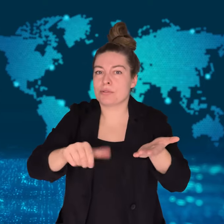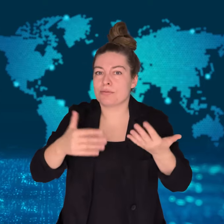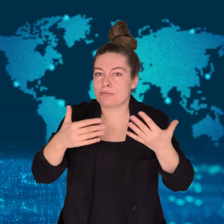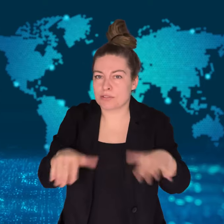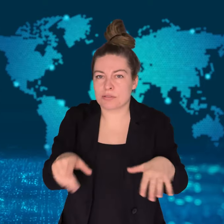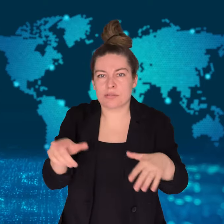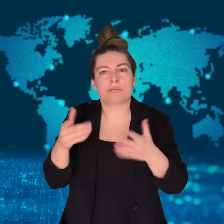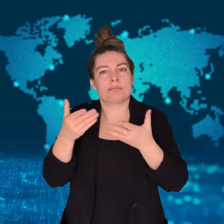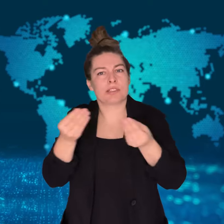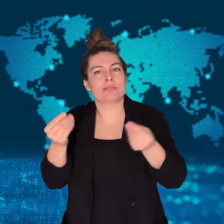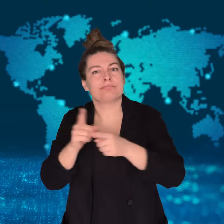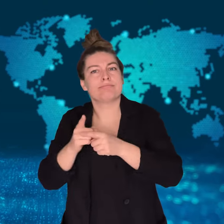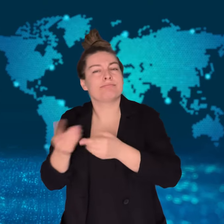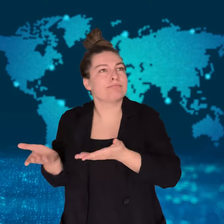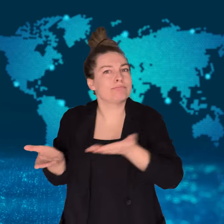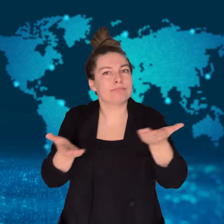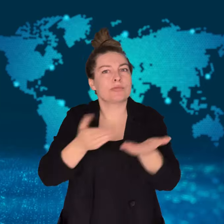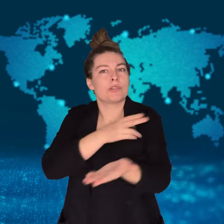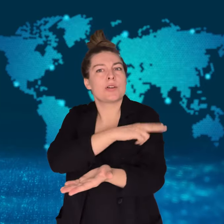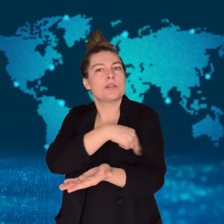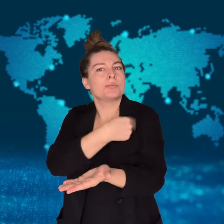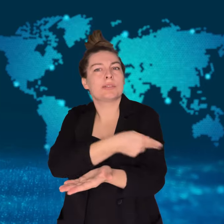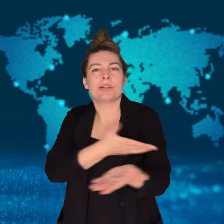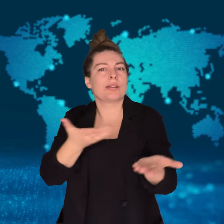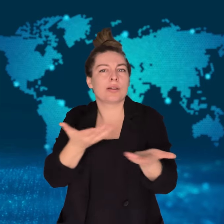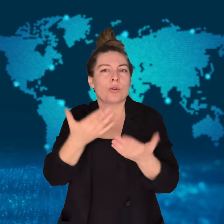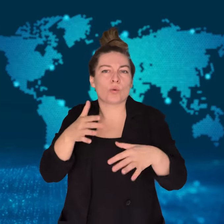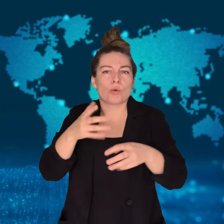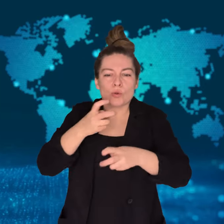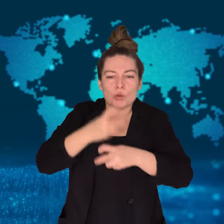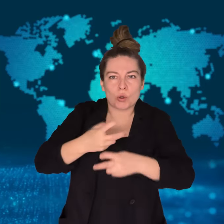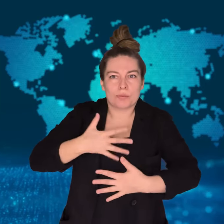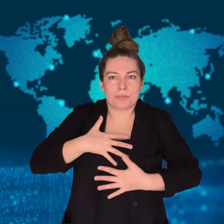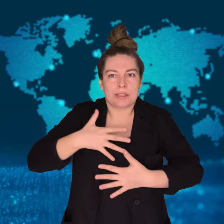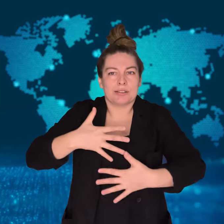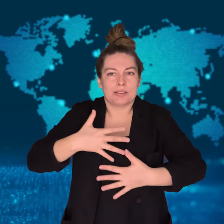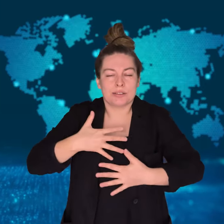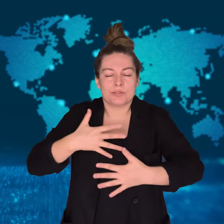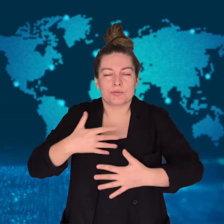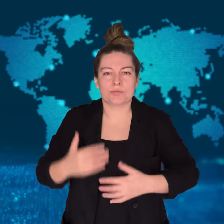He had been hospitalized because of breathing difficulties.